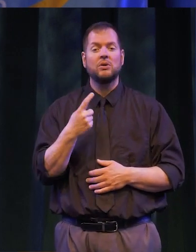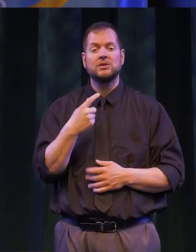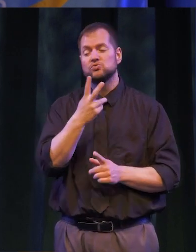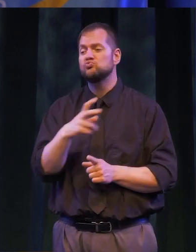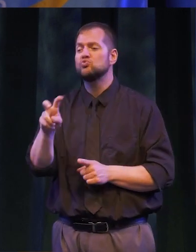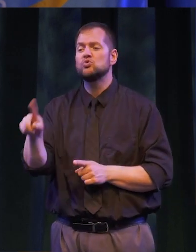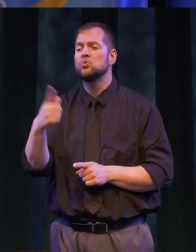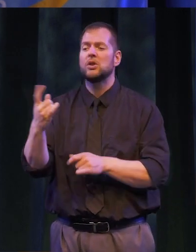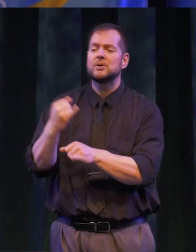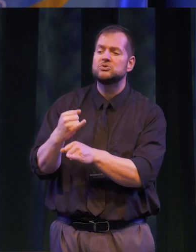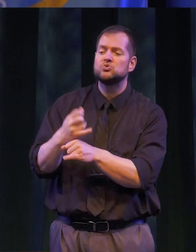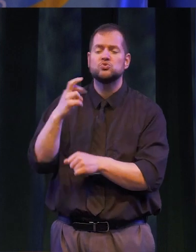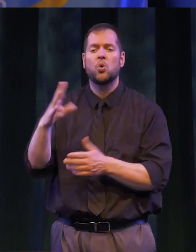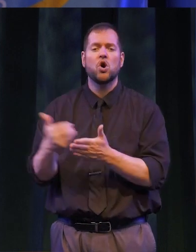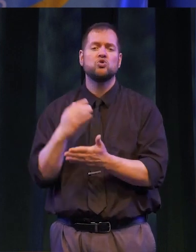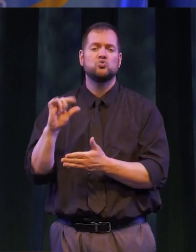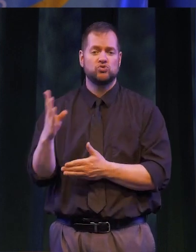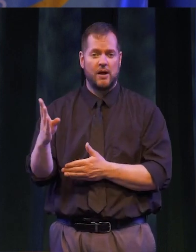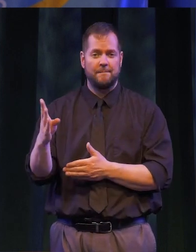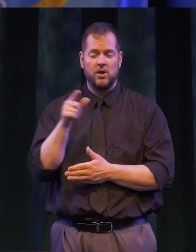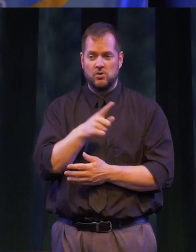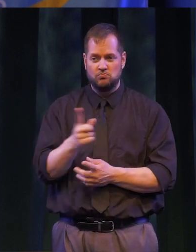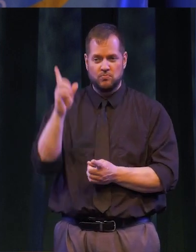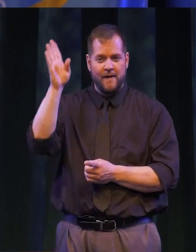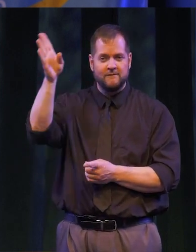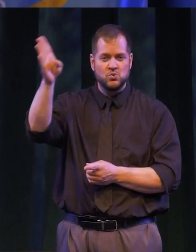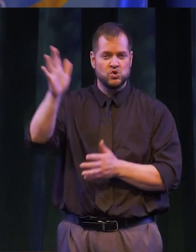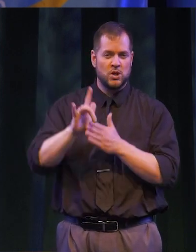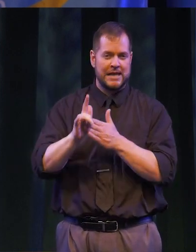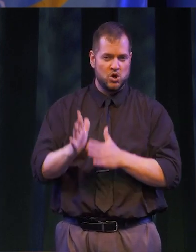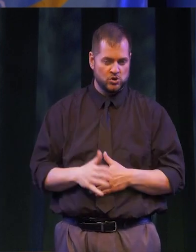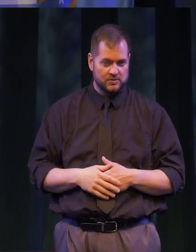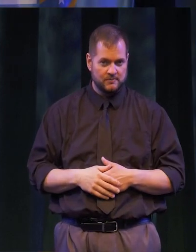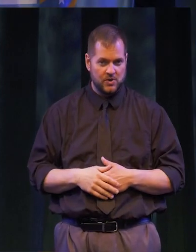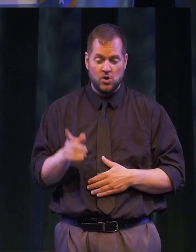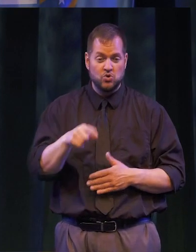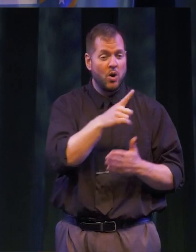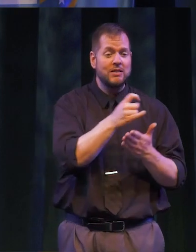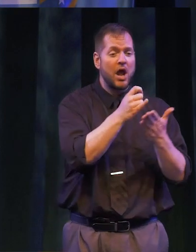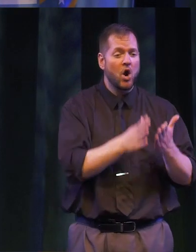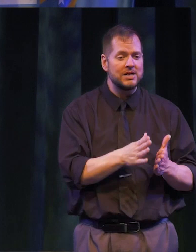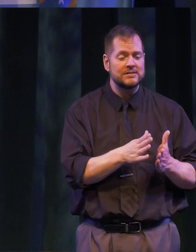ON TO ANOTHER INSTITUTION OR TO A NEW JOB… YOU ARE OUR FUTURE LEADERS! YOU ARE THE ARTISTS;